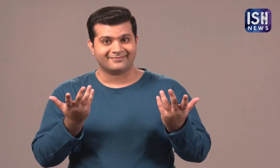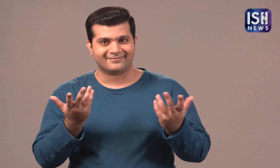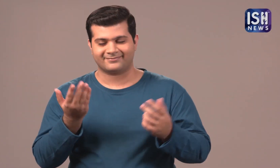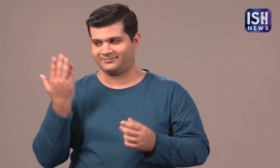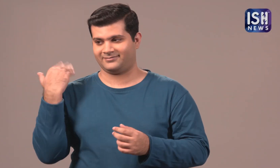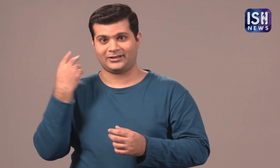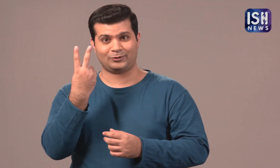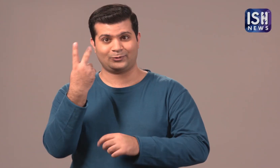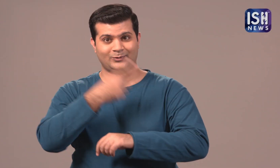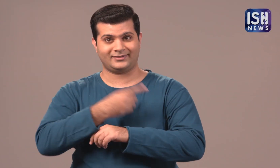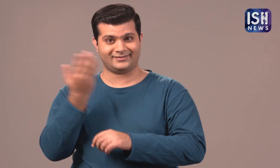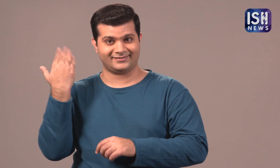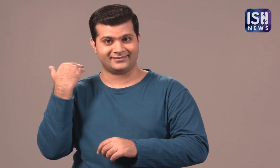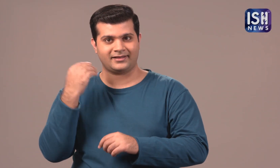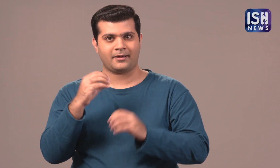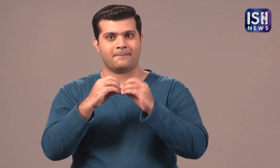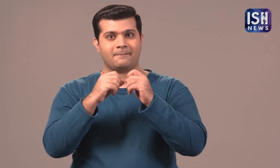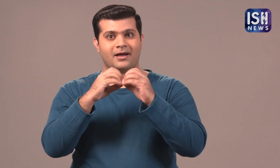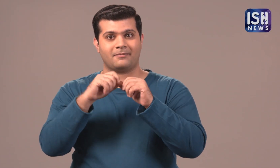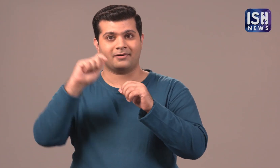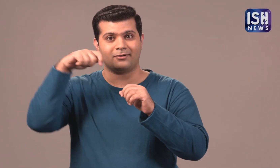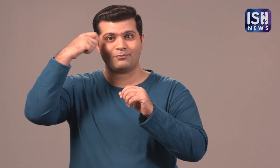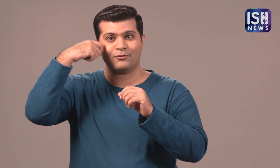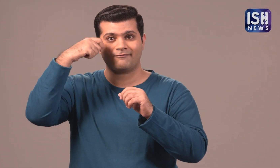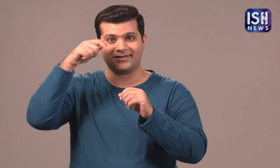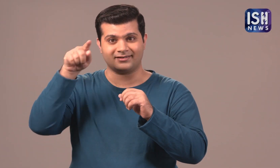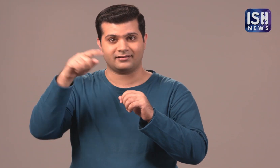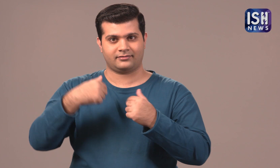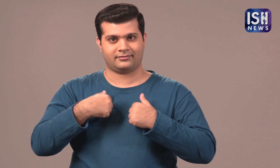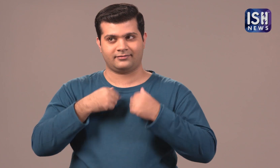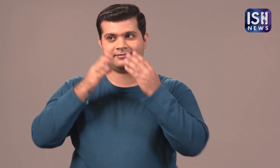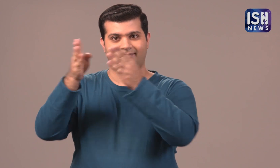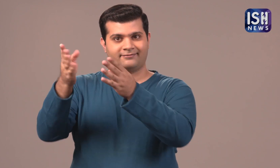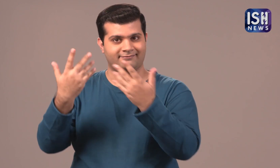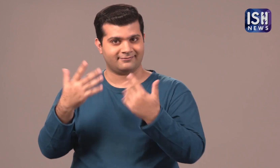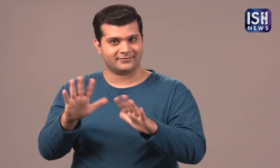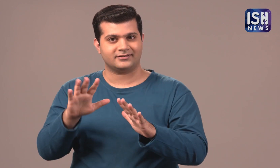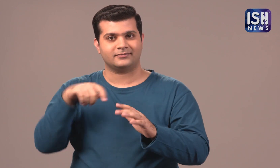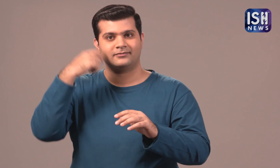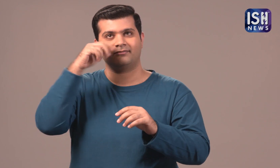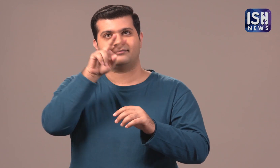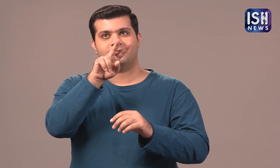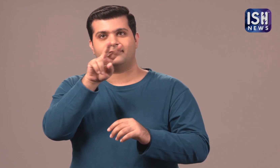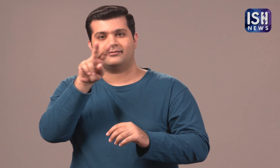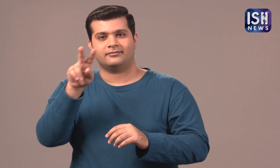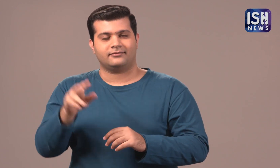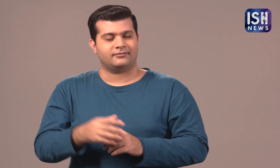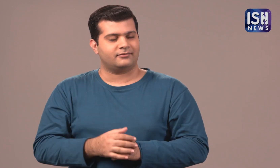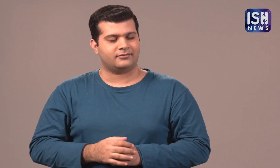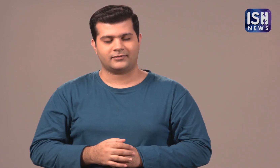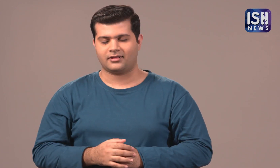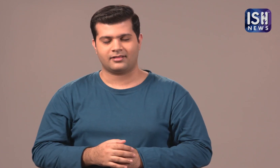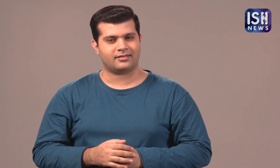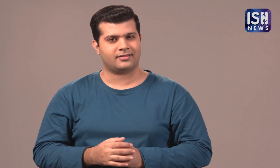Two days back I saw the movie 'Baba' and I was so touched!